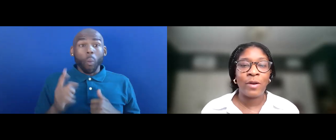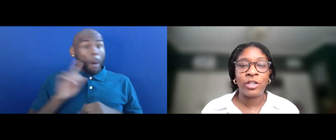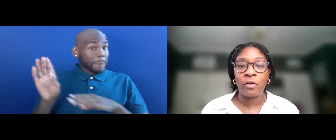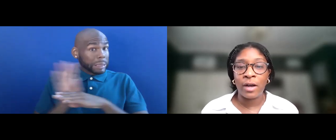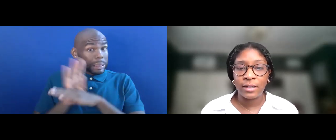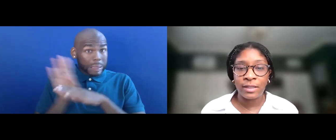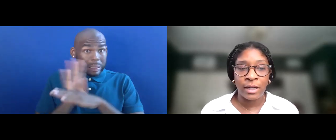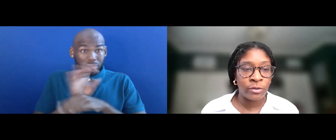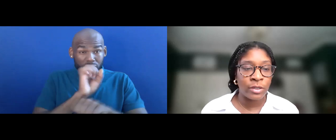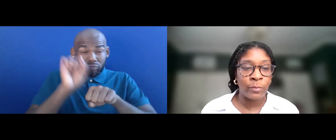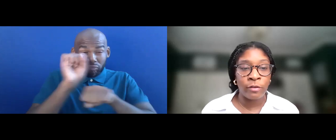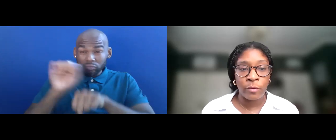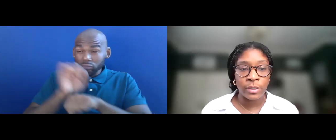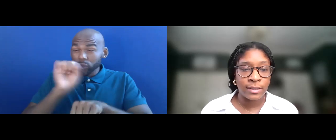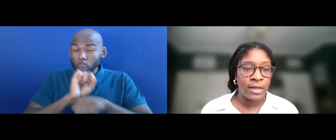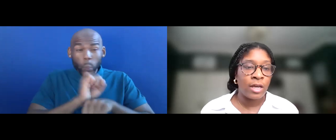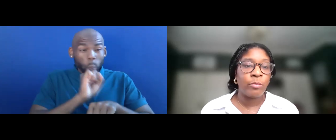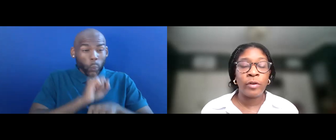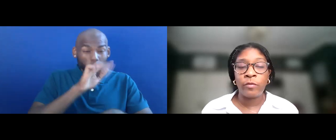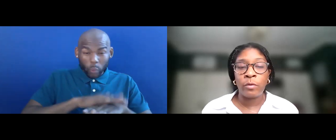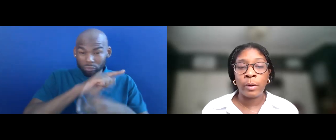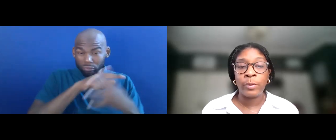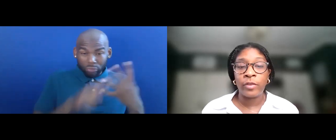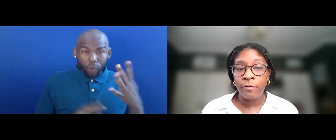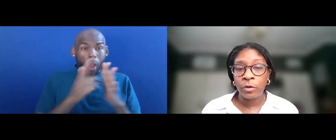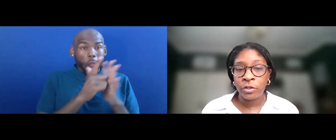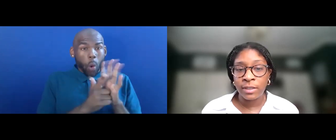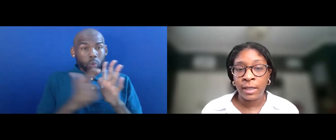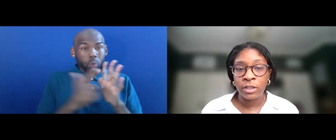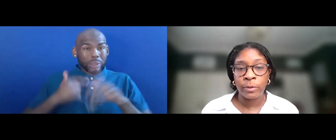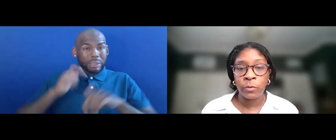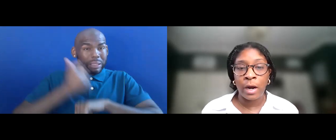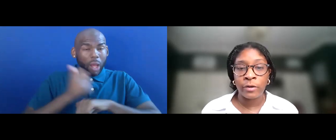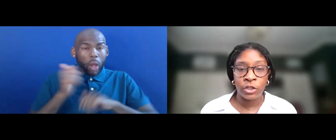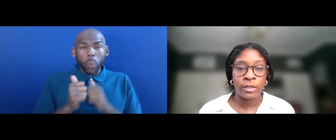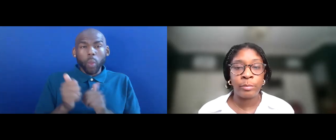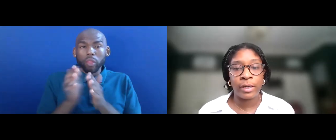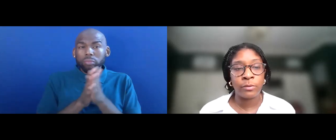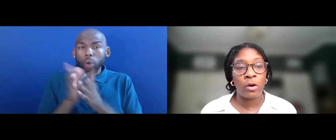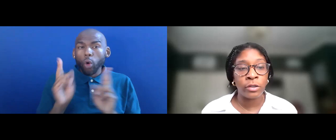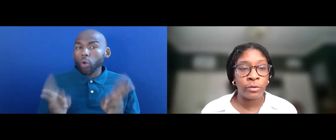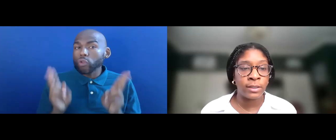RANGING ACROSS AND MOVING TO ENSURE THAT IT IS A PLACE WHERE ALL